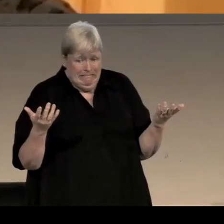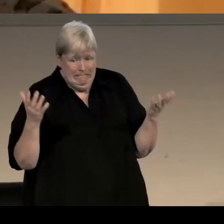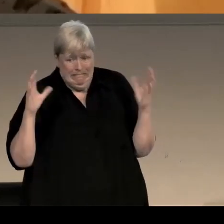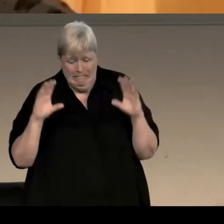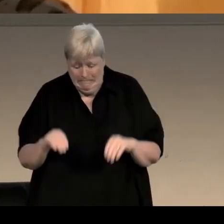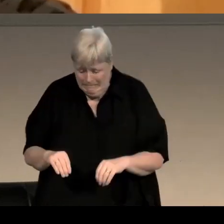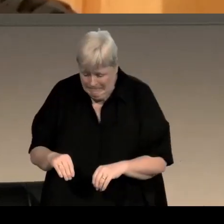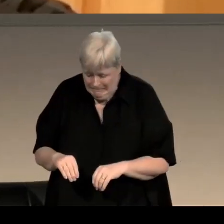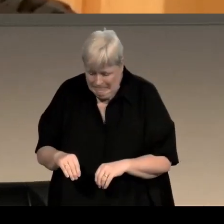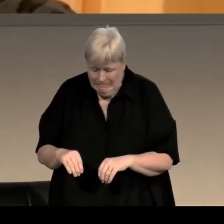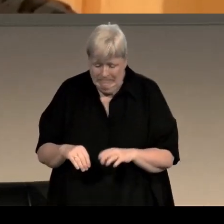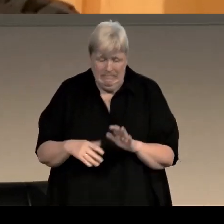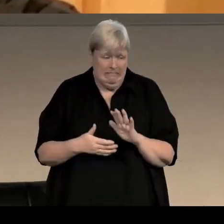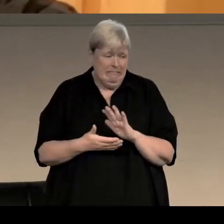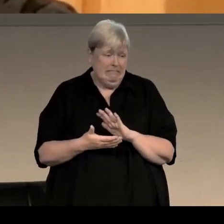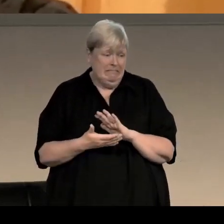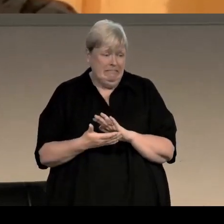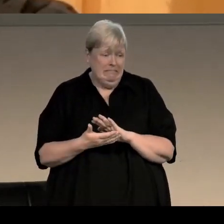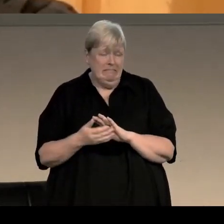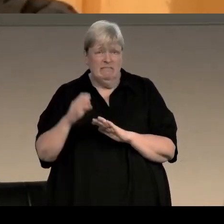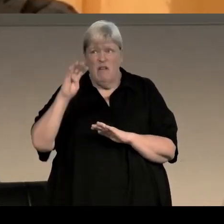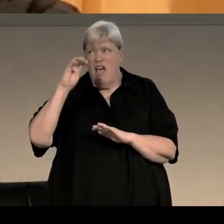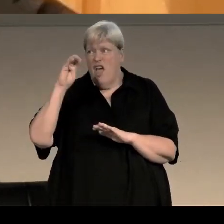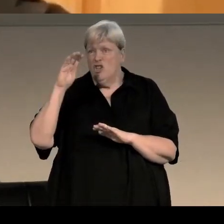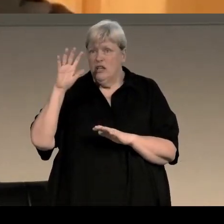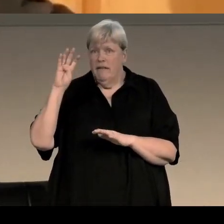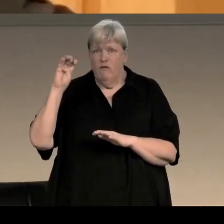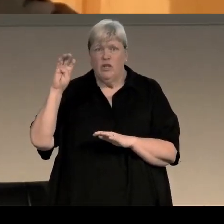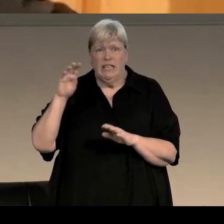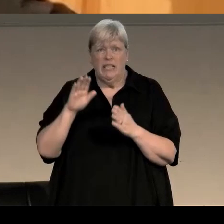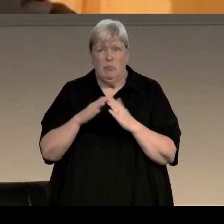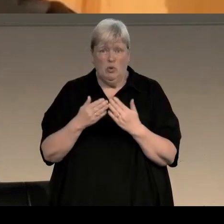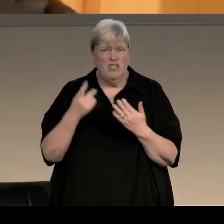think this was about, I don't know, about 13 or 14 books in, "Maybe this is the end of the road,